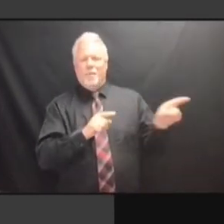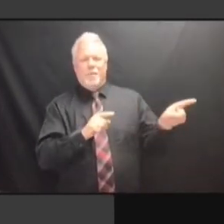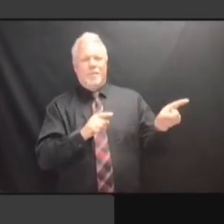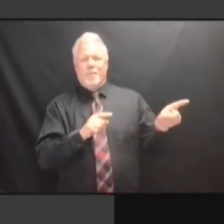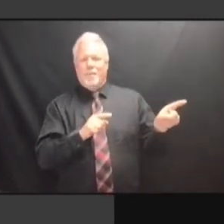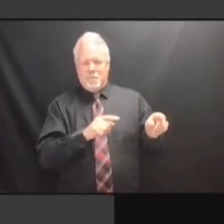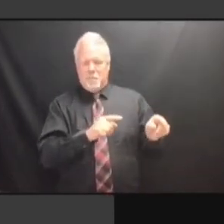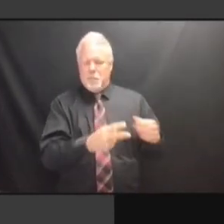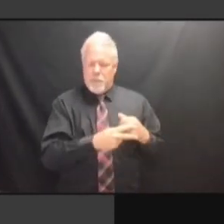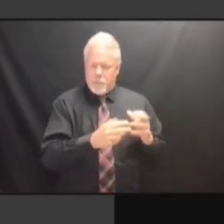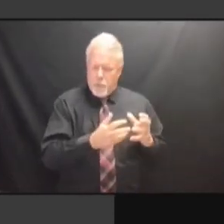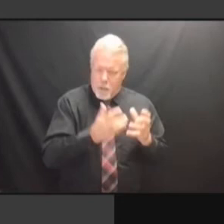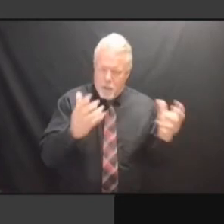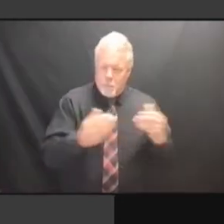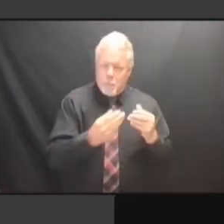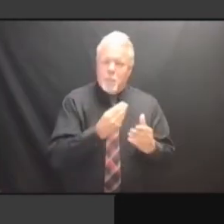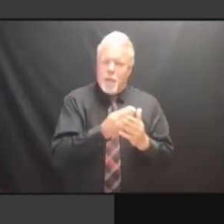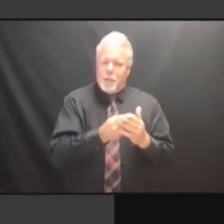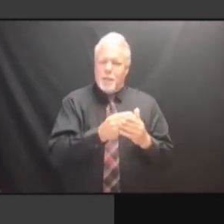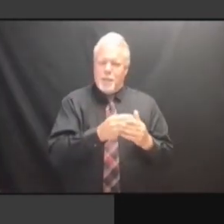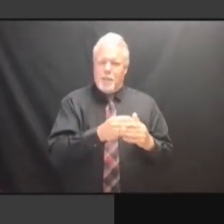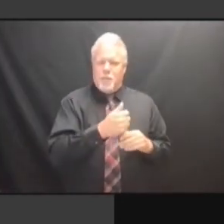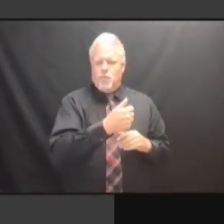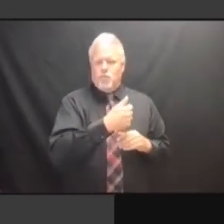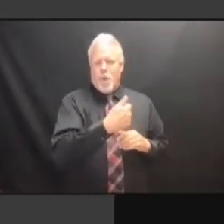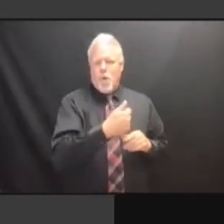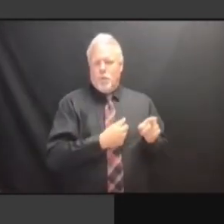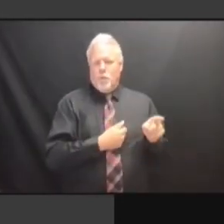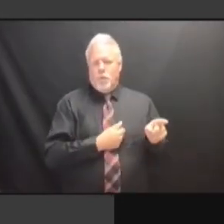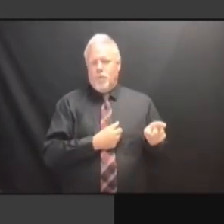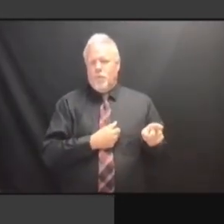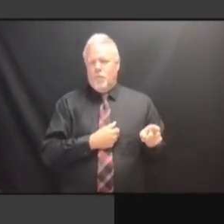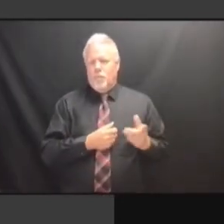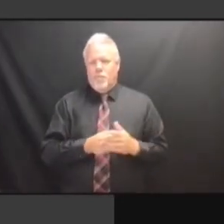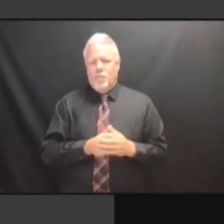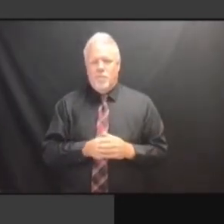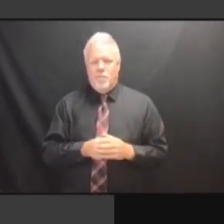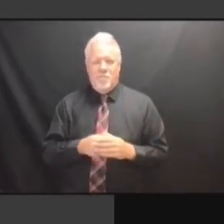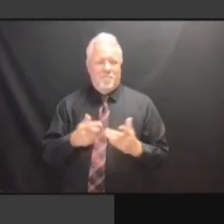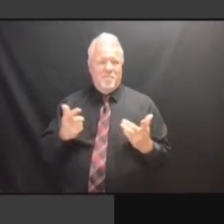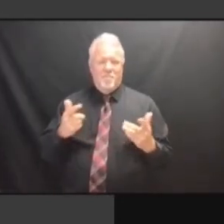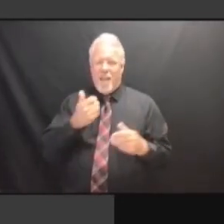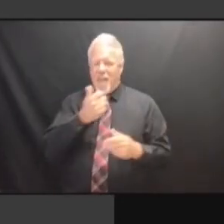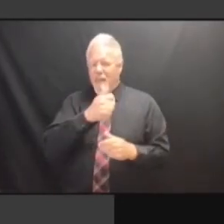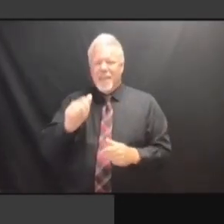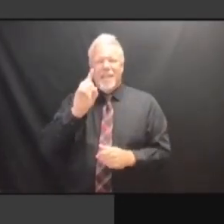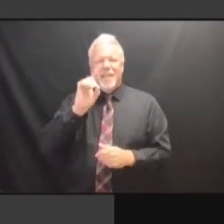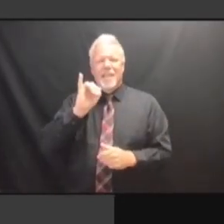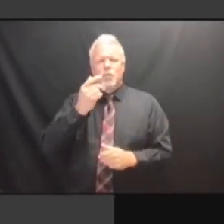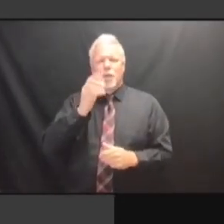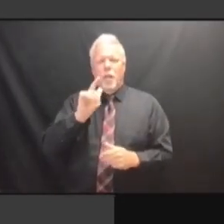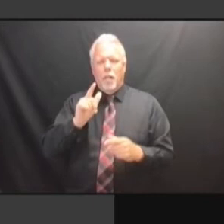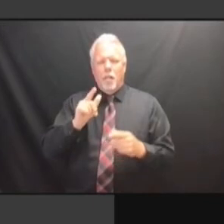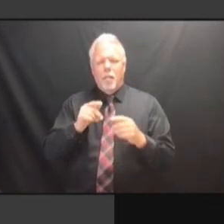QUICKER, BETTER, DIFFERENTLY. WE CAN RECONFIGURE THE WAY QUICKER, BETTER, DIFFERENTLY. WE CAN RECONFIGURE THE WAY OUR WE CAN RECONFIGURE THE WAY OUR WE CAN RECONFIGURE THE WAY OUR DIGITAL WE CAN RECONFIGURE THE WAY OUR DIGITAL STUFF WE CAN RECONFIGURE THE WAY OUR DIGITAL STUFF IS WE CAN RECONFIGURE THE WAY OUR DIGITAL STUFF IS ARRANGED, WE CAN RECONFIGURE THE WAY OUR DIGITAL STUFF IS ARRANGED, WE DIGITAL STUFF IS ARRANGED, WE DIGITAL STUFF IS ARRANGED, WE JUST DIGITAL STUFF IS ARRANGED, WE JUST DID DIGITAL STUFF IS ARRANGED, WE JUST DID THAT, DIGITAL STUFF IS ARRANGED, WE JUST DID THAT, IT DIGITAL STUFF IS ARRANGED, WE JUST DID THAT, IT TOOK DIGITAL STUFF IS ARRANGED, WE JUST DID THAT, IT TOOK US DIGITAL STUFF IS ARRANGED, WE JUST DID THAT, IT TOOK US TEN JUST DID THAT, IT TOOK US TEN JUST DID THAT, IT TOOK US TEN YEARS. YEARS. YEARS. >> YEARS. >> ESPECIALLY YEARS. >> ESPECIALLY WITH YEARS. >> ESPECIALLY WITH ELECTRONIC ESPECIALLY WITH ELECTRONIC ESPECIALLY WITH ELECTRONIC FILINGS ESPECIALLY WITH ELECTRONIC FILINGS WITH ESPECIALLY WITH ELECTRONIC FILINGS WITH THE ESPECIALLY WITH ELECTRONIC FILINGS WITH THE STATE